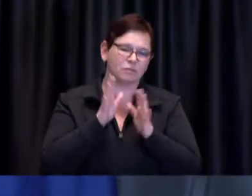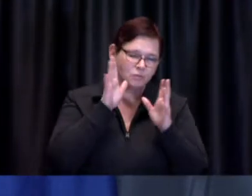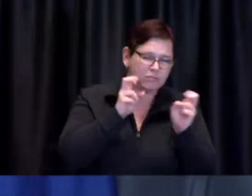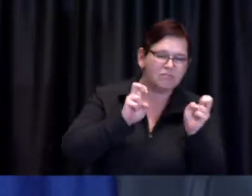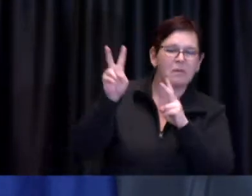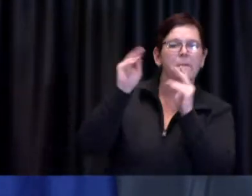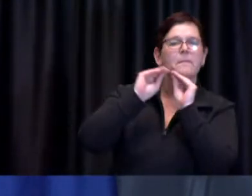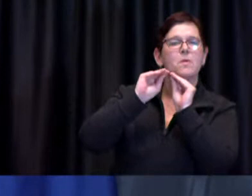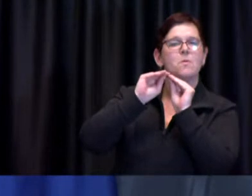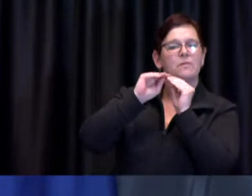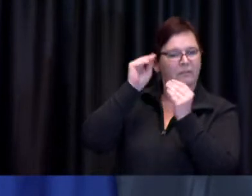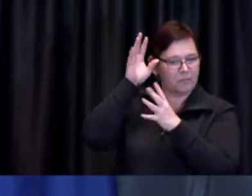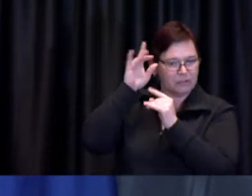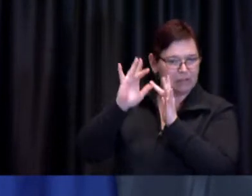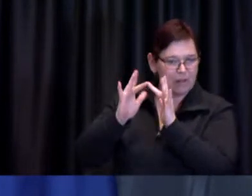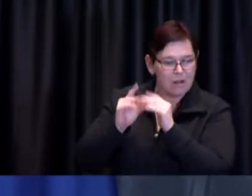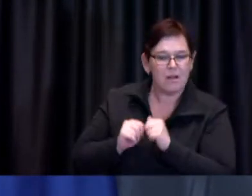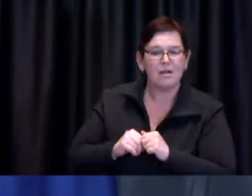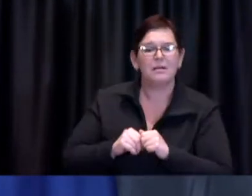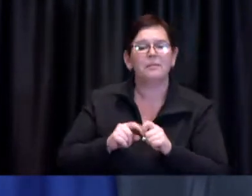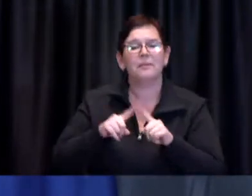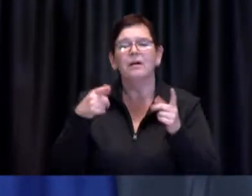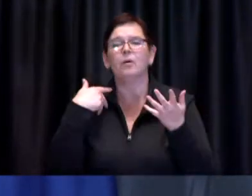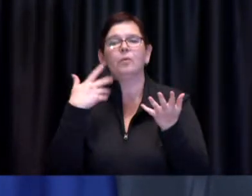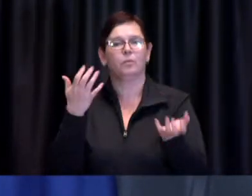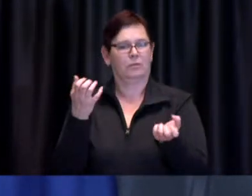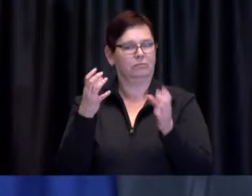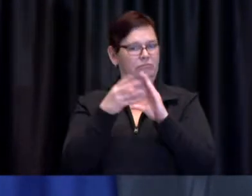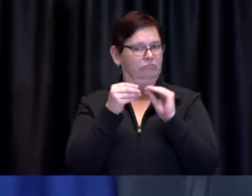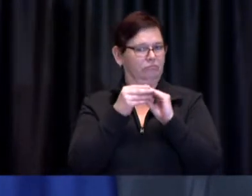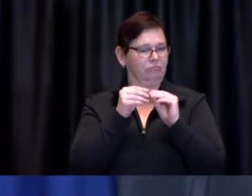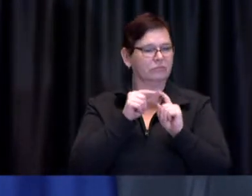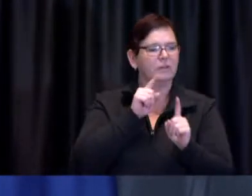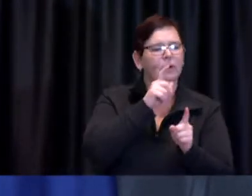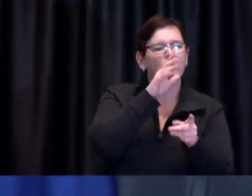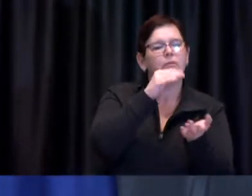And those of you who live in these areas will recognize these as being agencies that you know well.